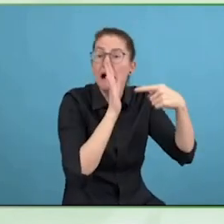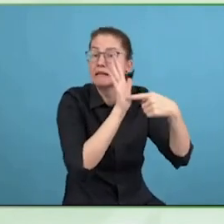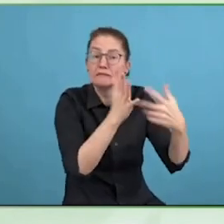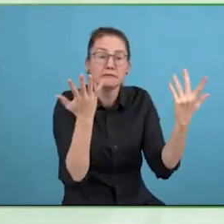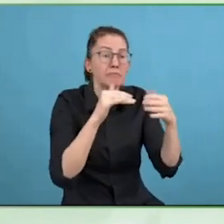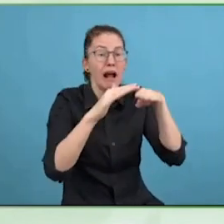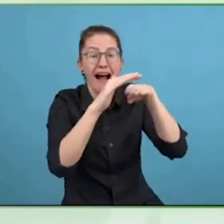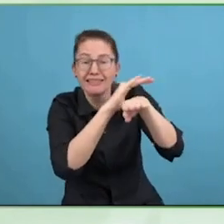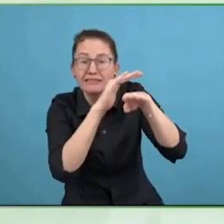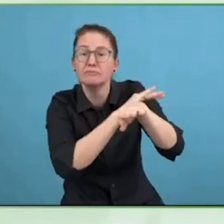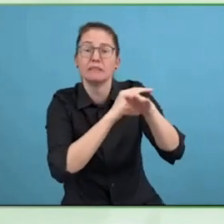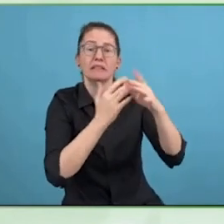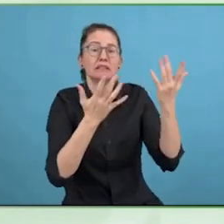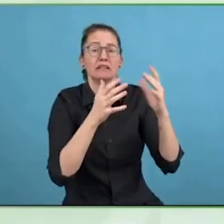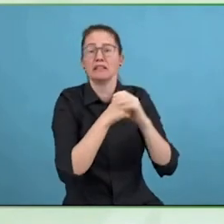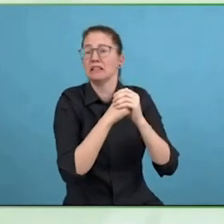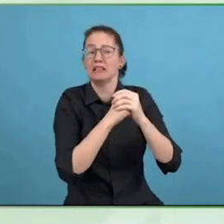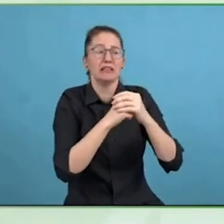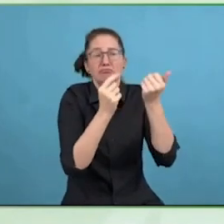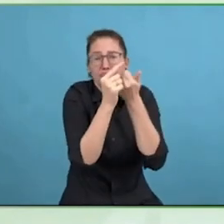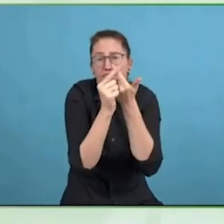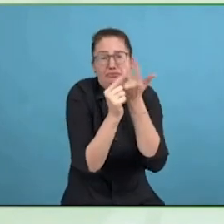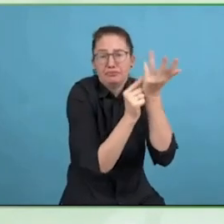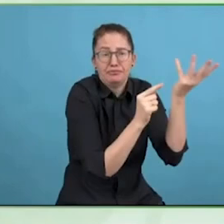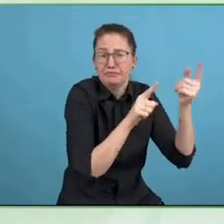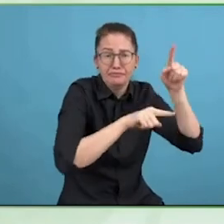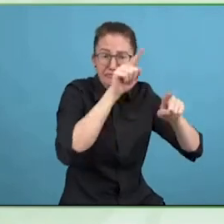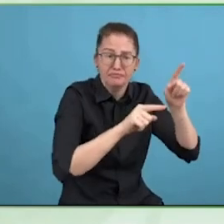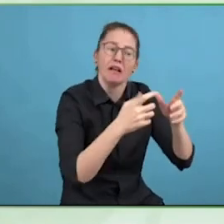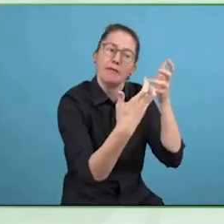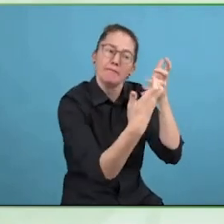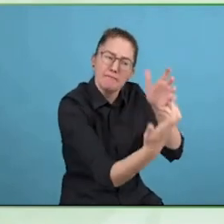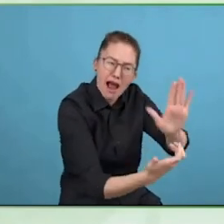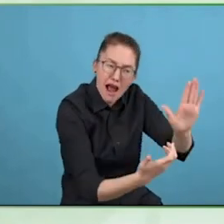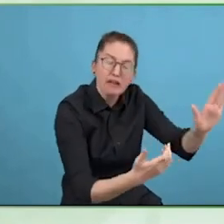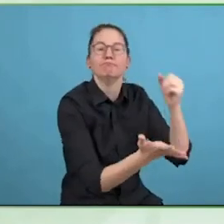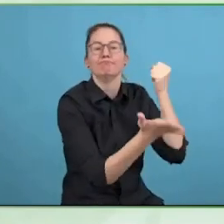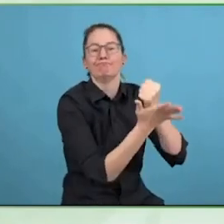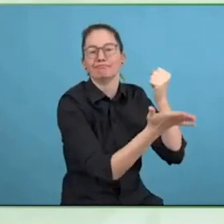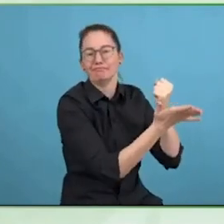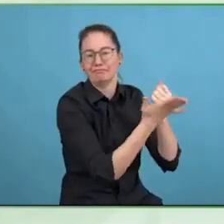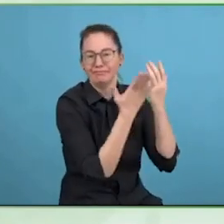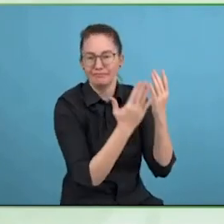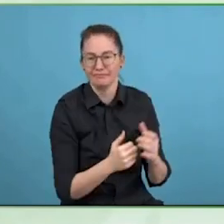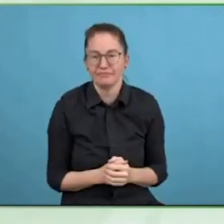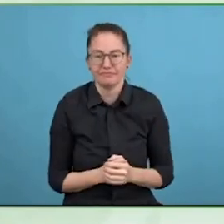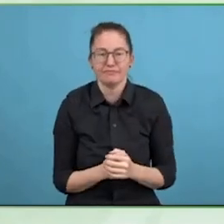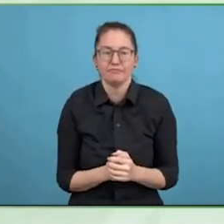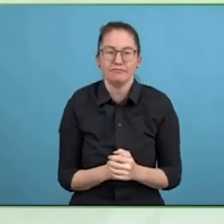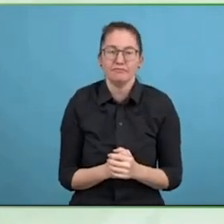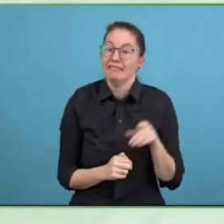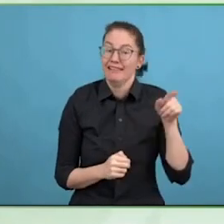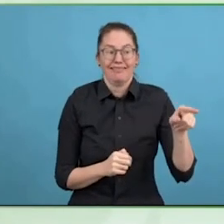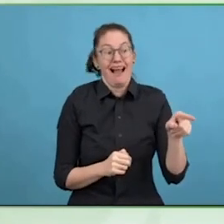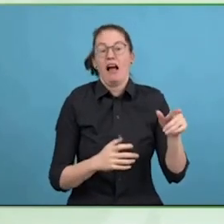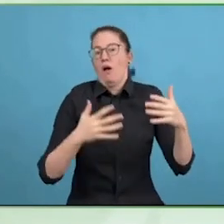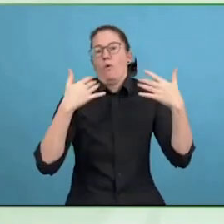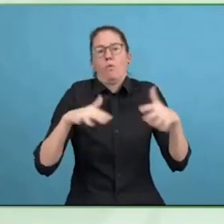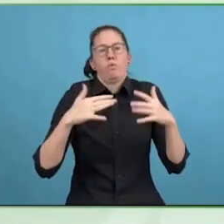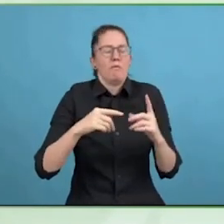courses on it and then you get discounts and certification. The most important thing with certification a professional